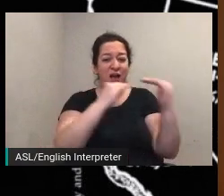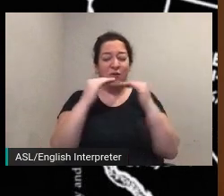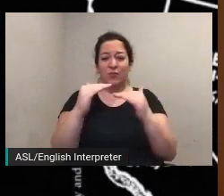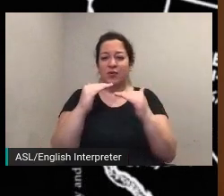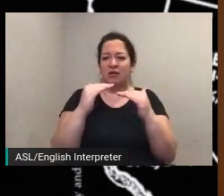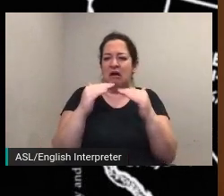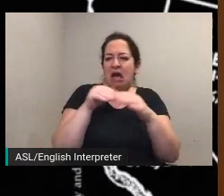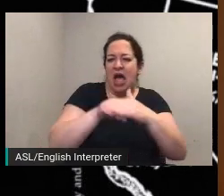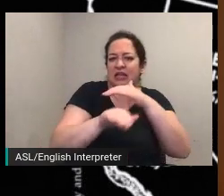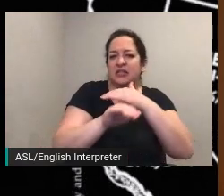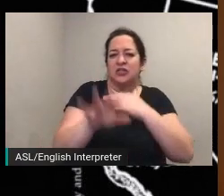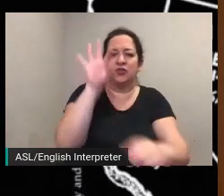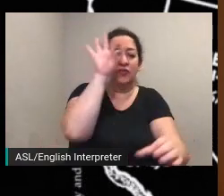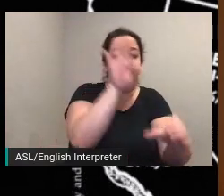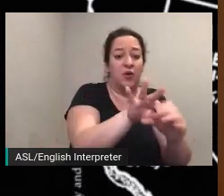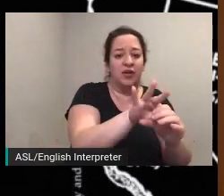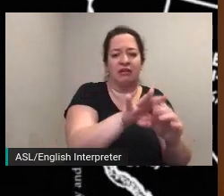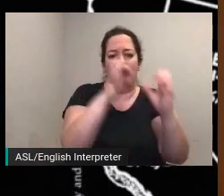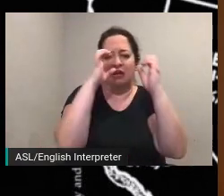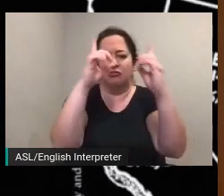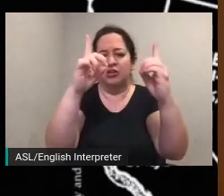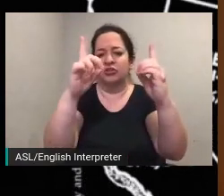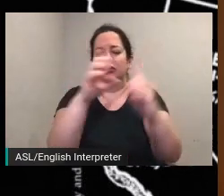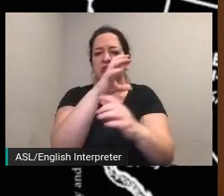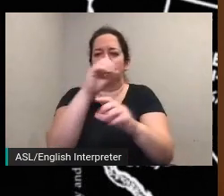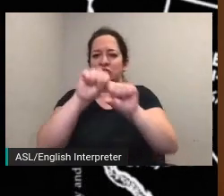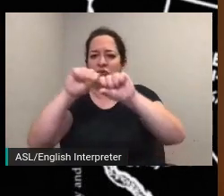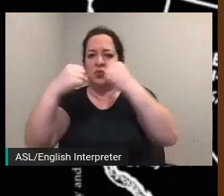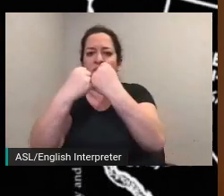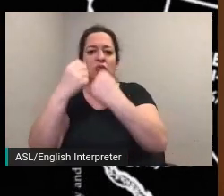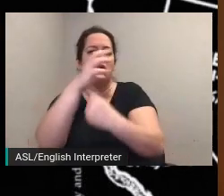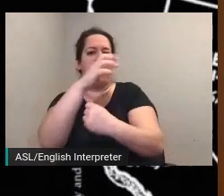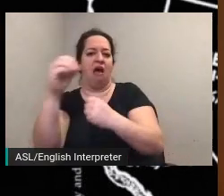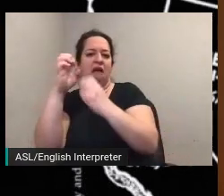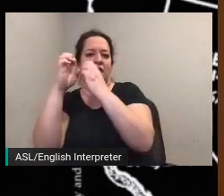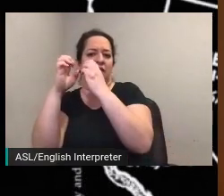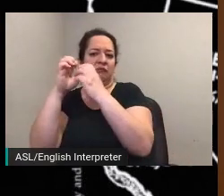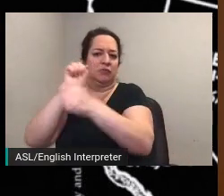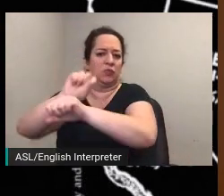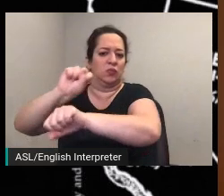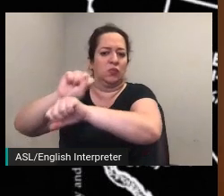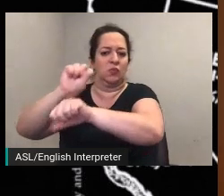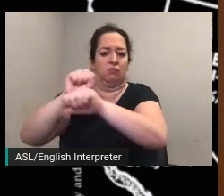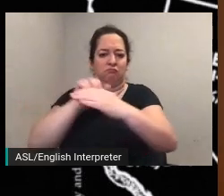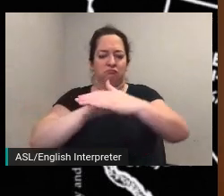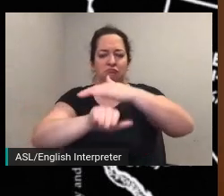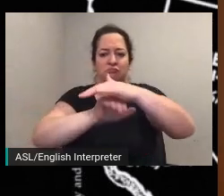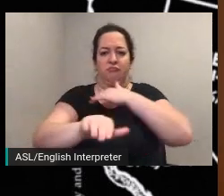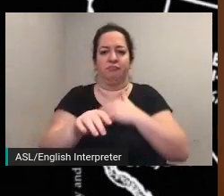and social mobility are at the core of tu's mission and values this year the 100th anniversary of the